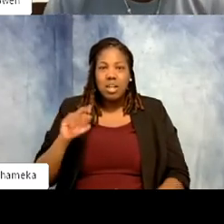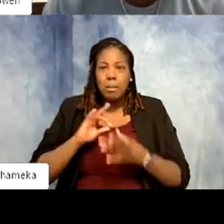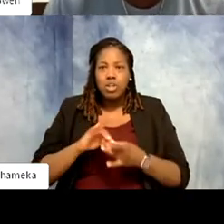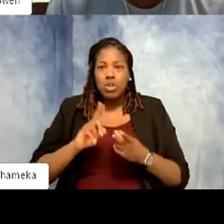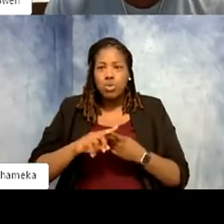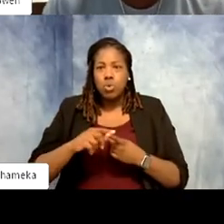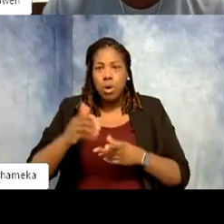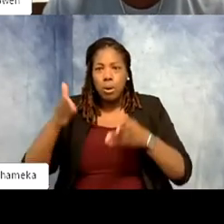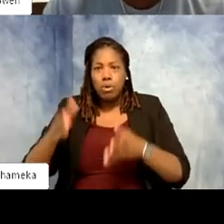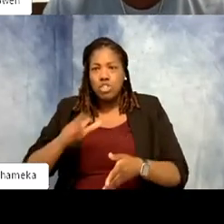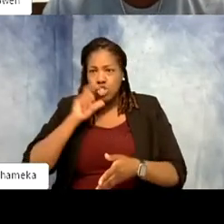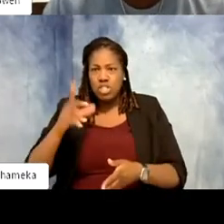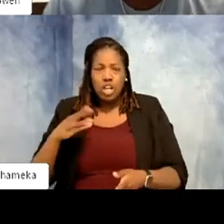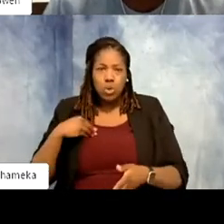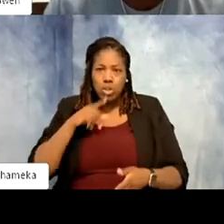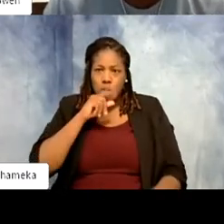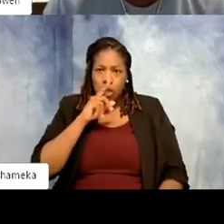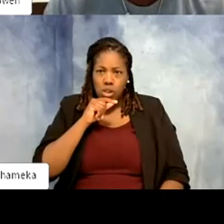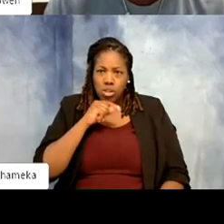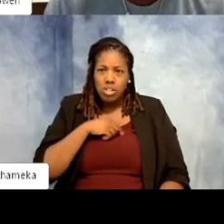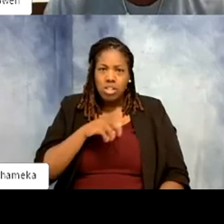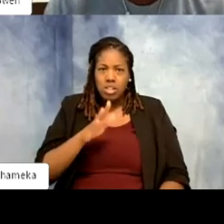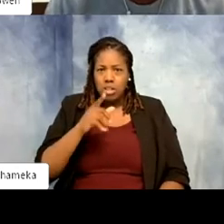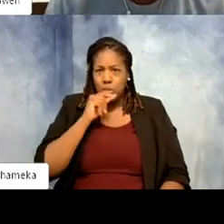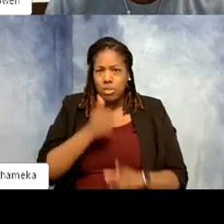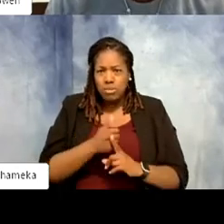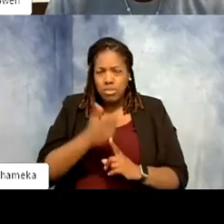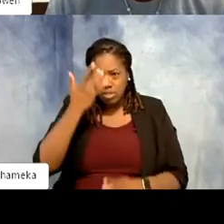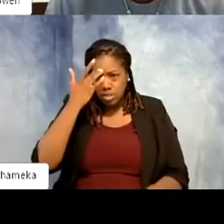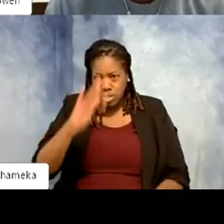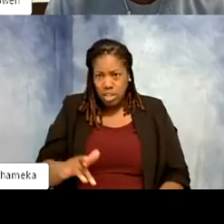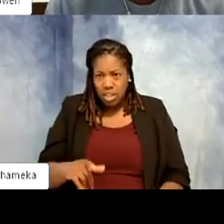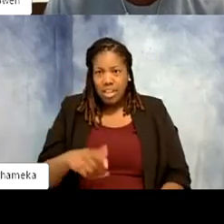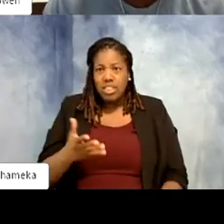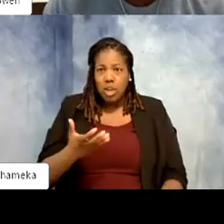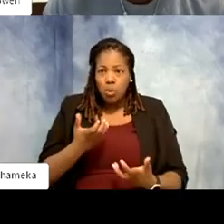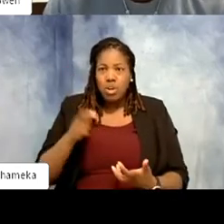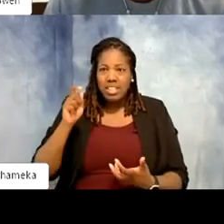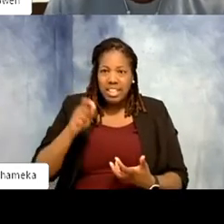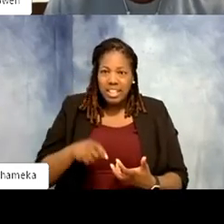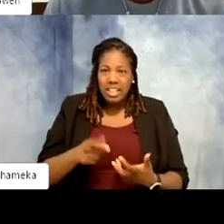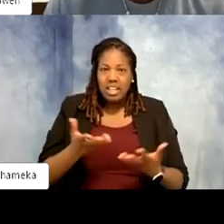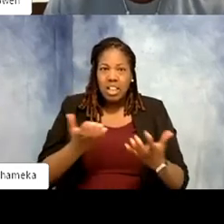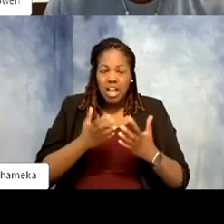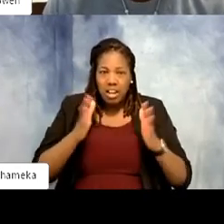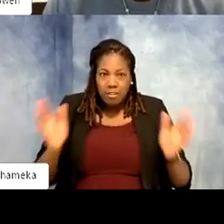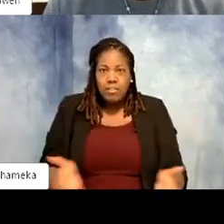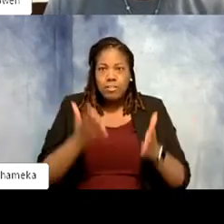never owned this bird. These birds are smart. They want and need a lot of enrichment. The pet